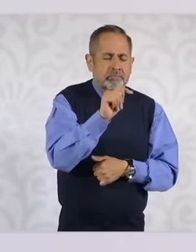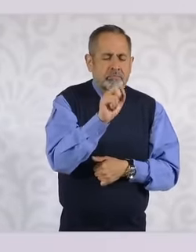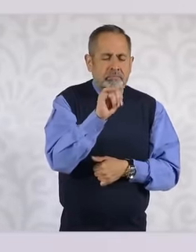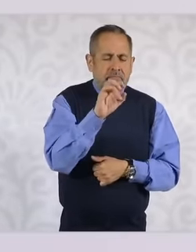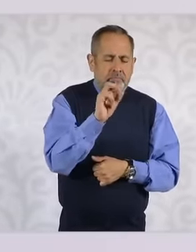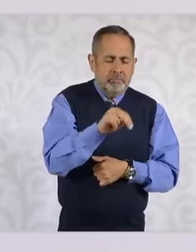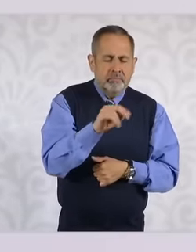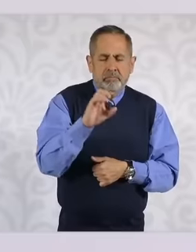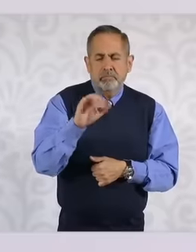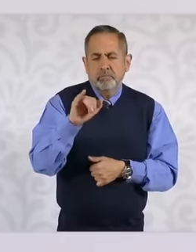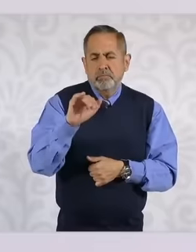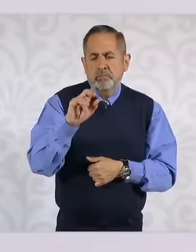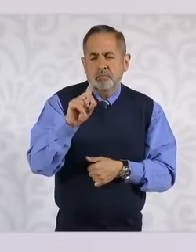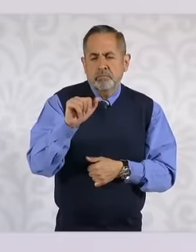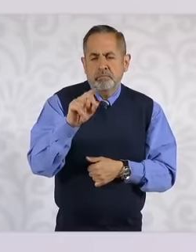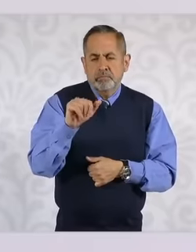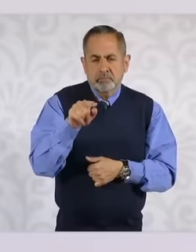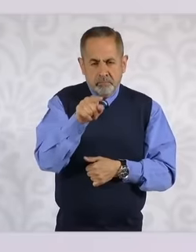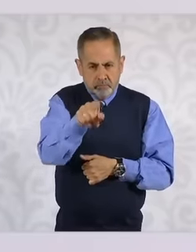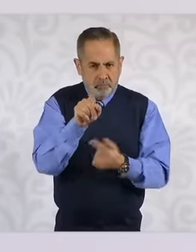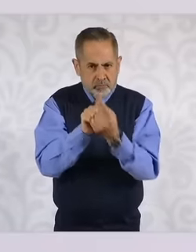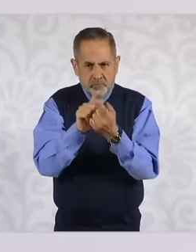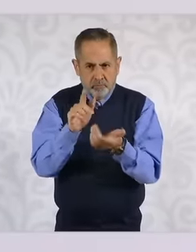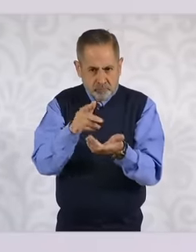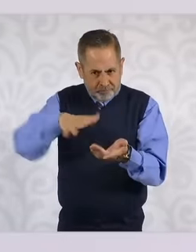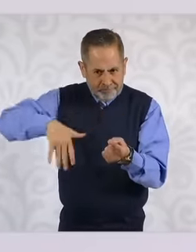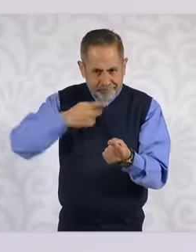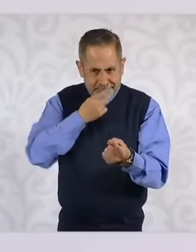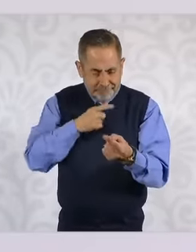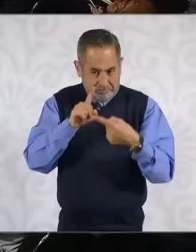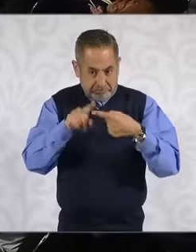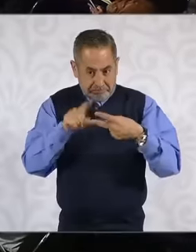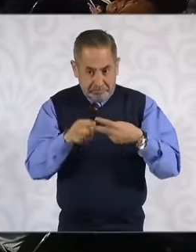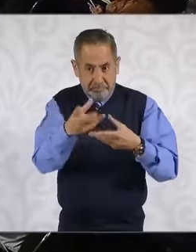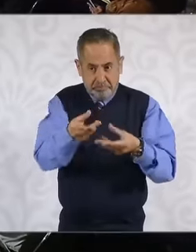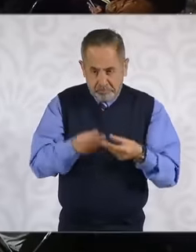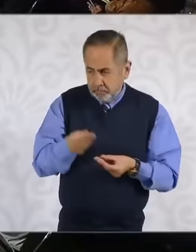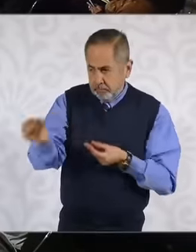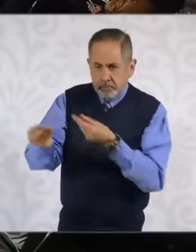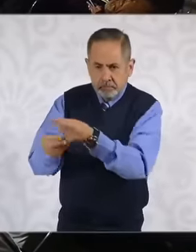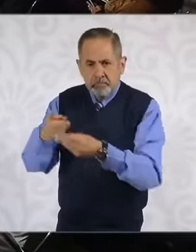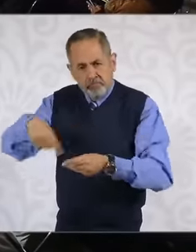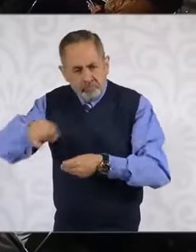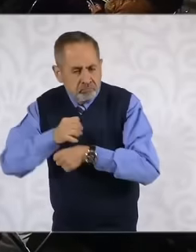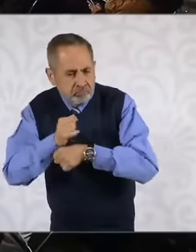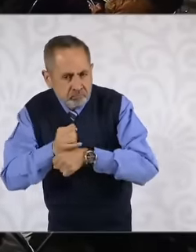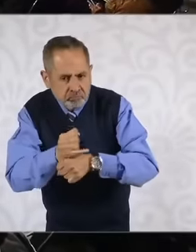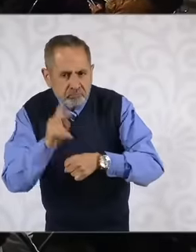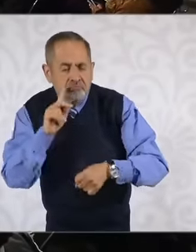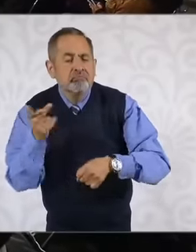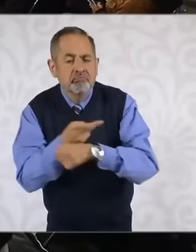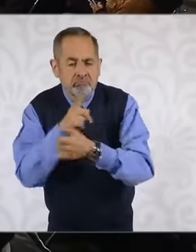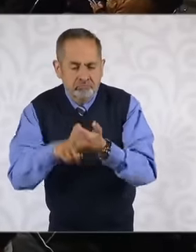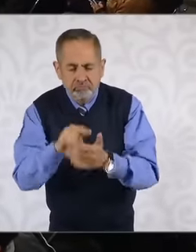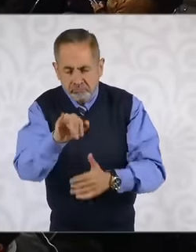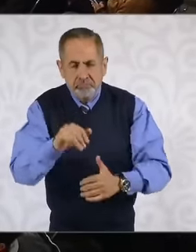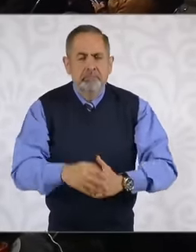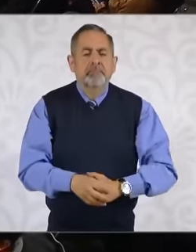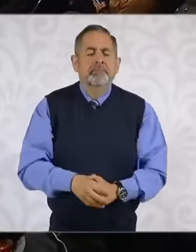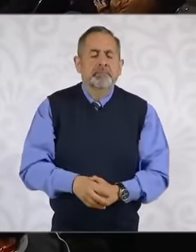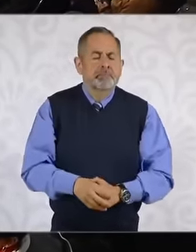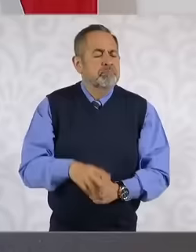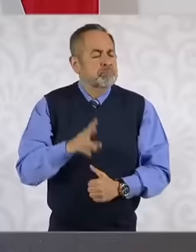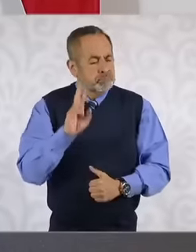to her the data you refer to and the We investigated and I would say it in two senses not one